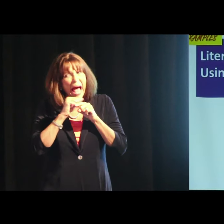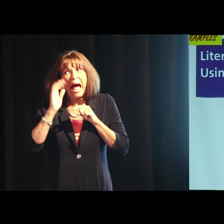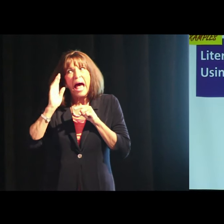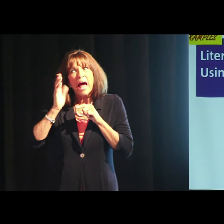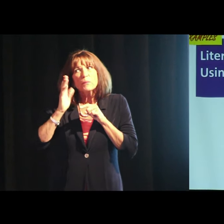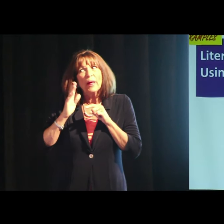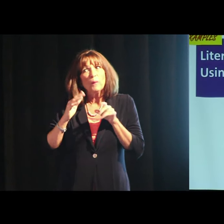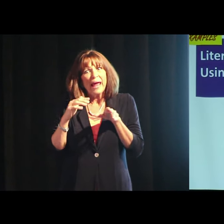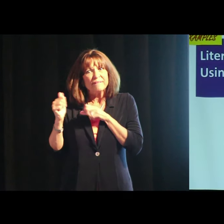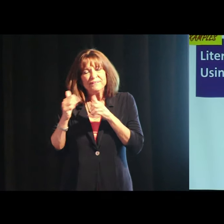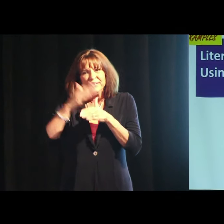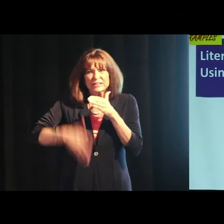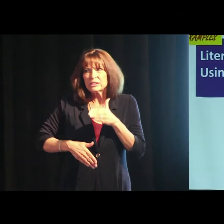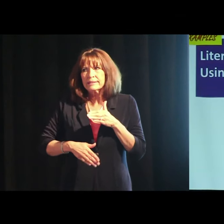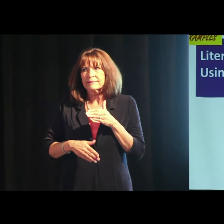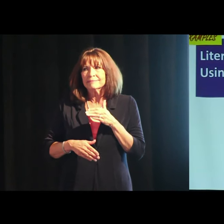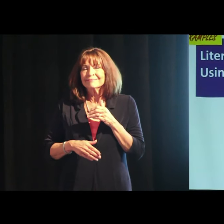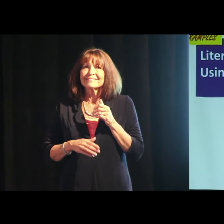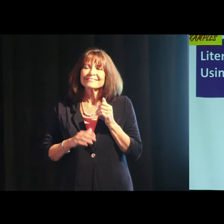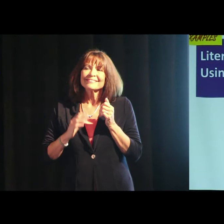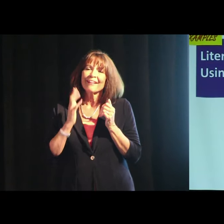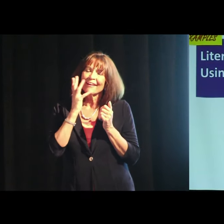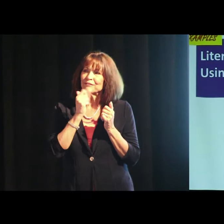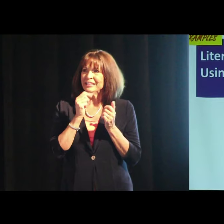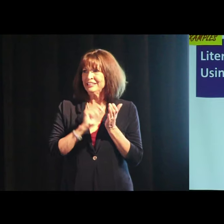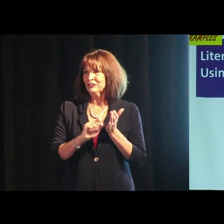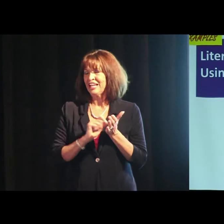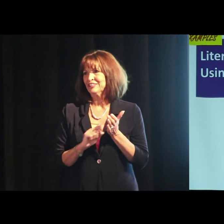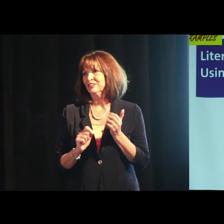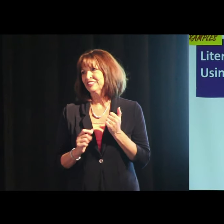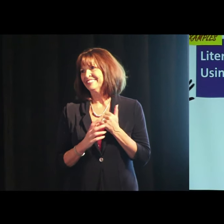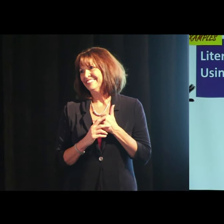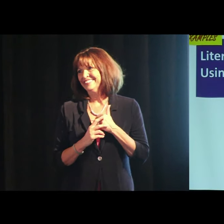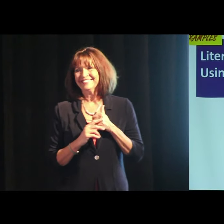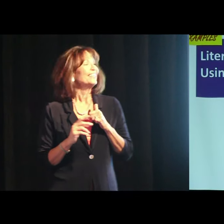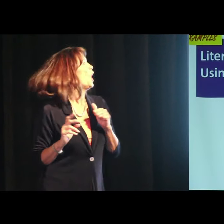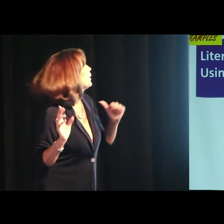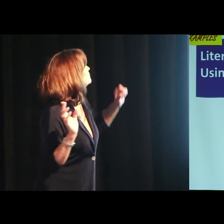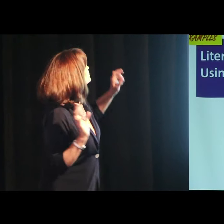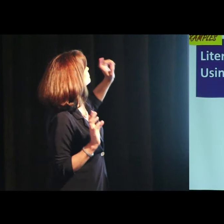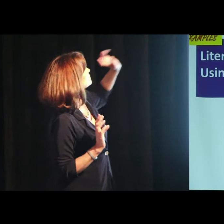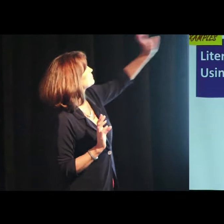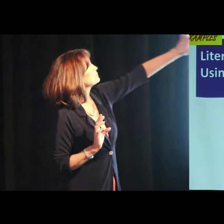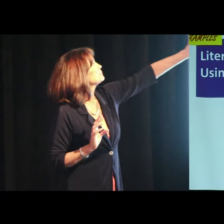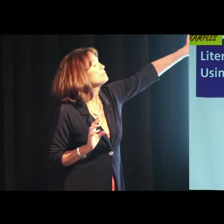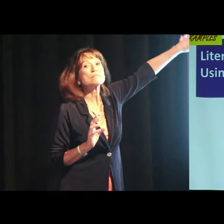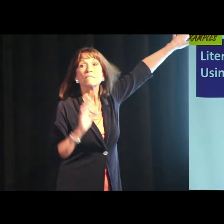I have to practice more, But I’ll work more on it When I’m finished with my beautiful dissertation.